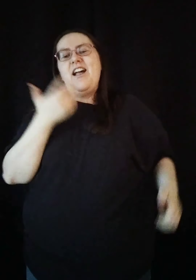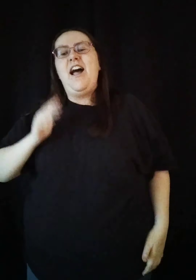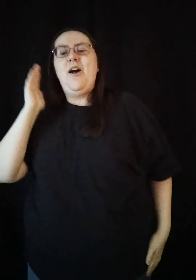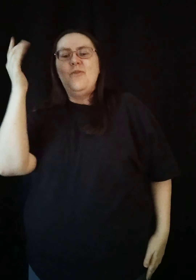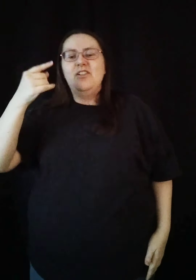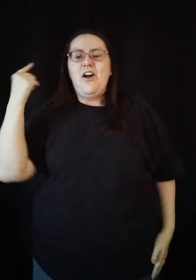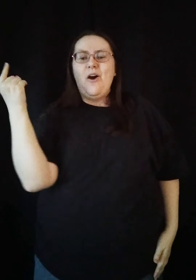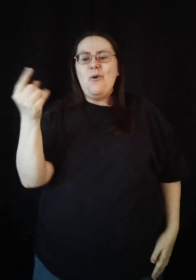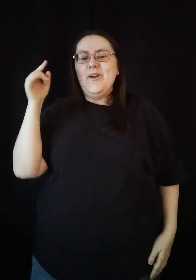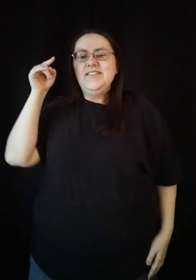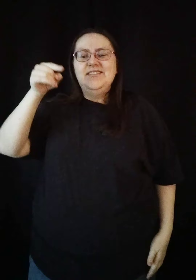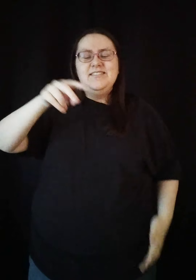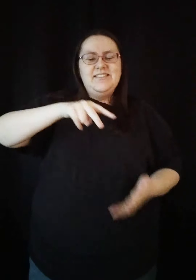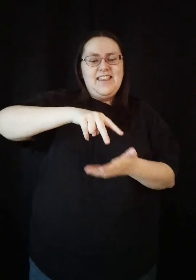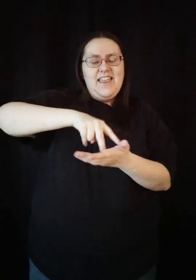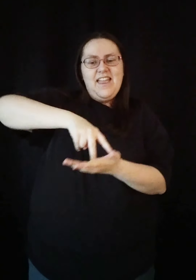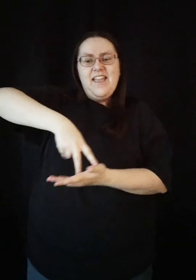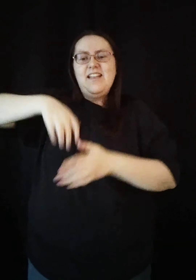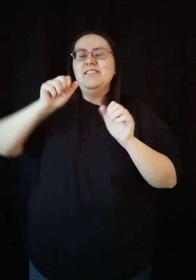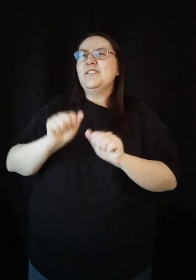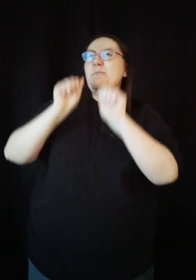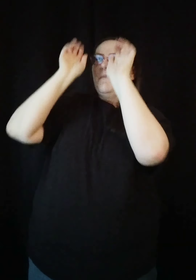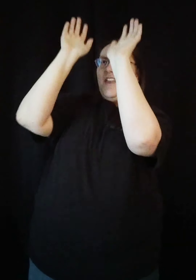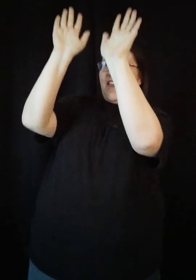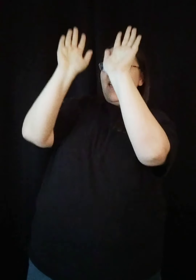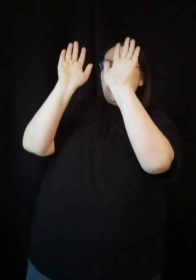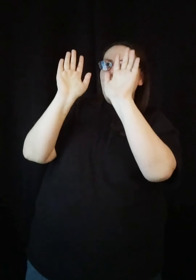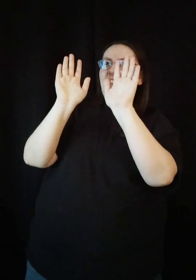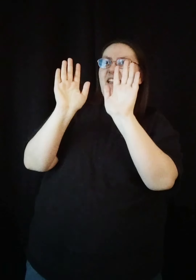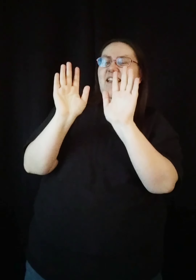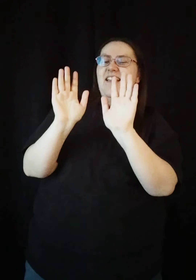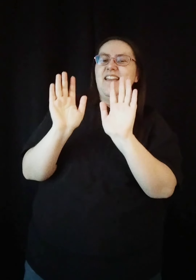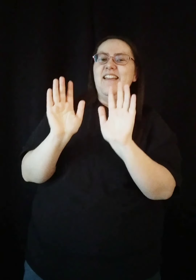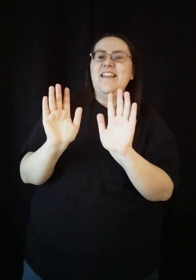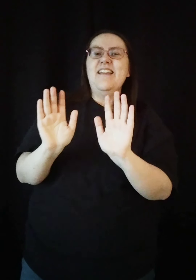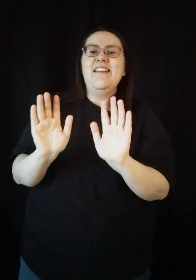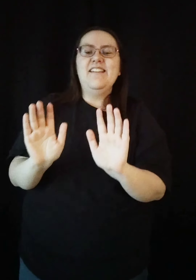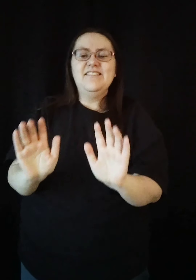So I will always stand amazed